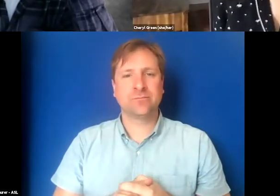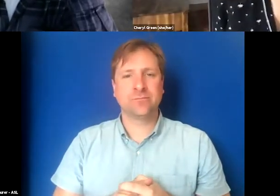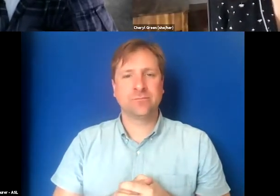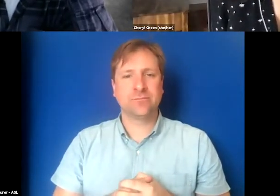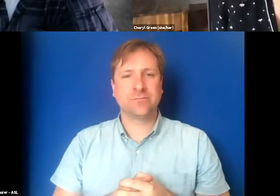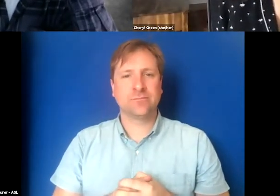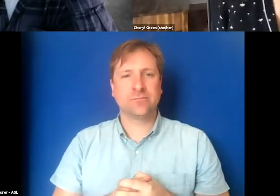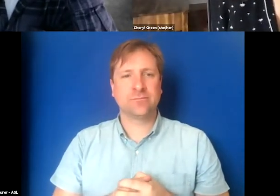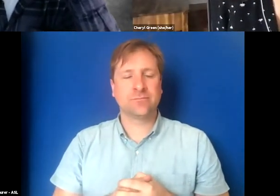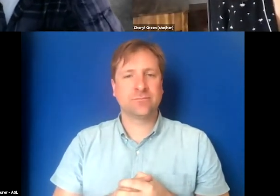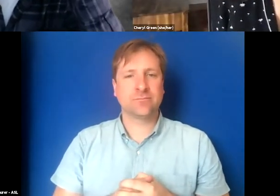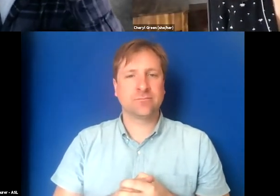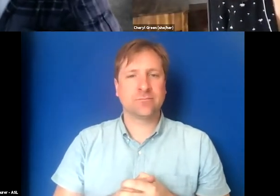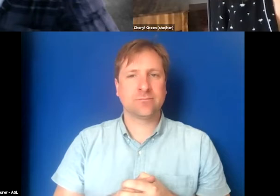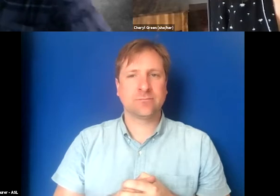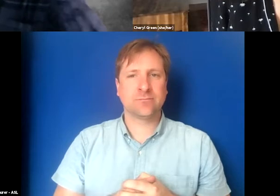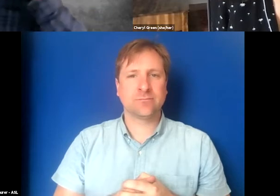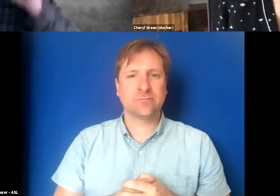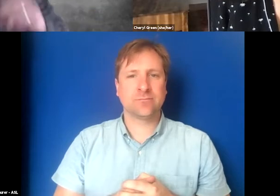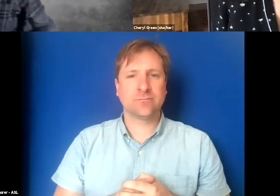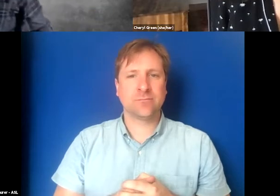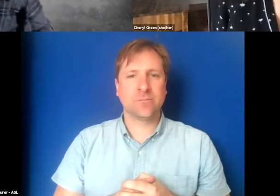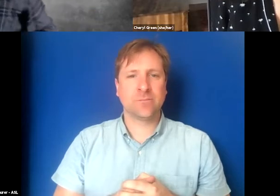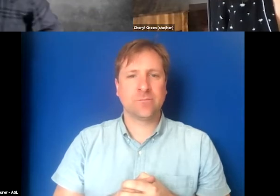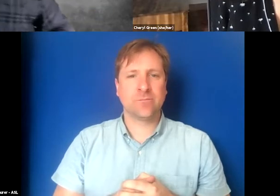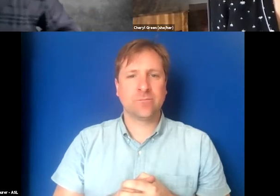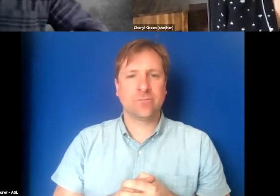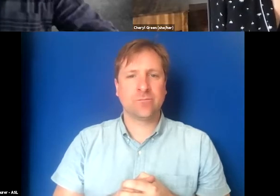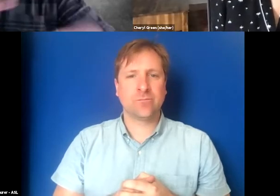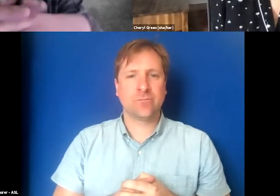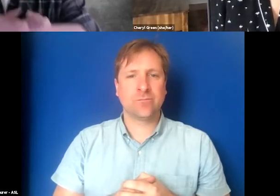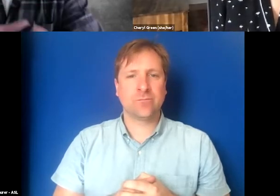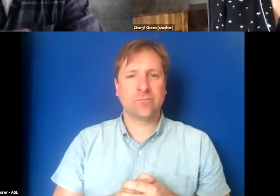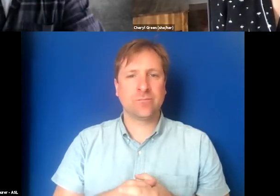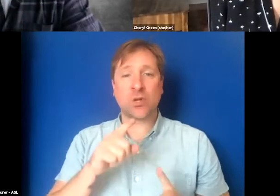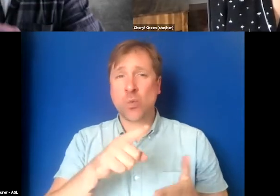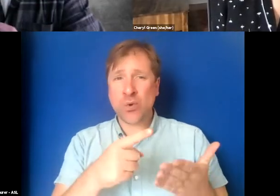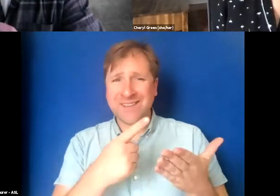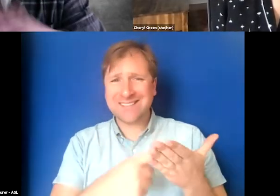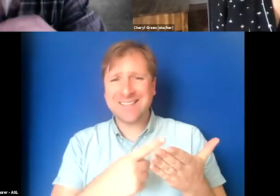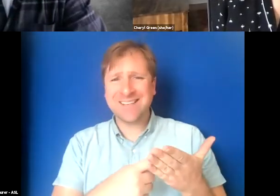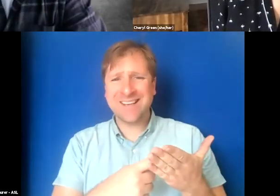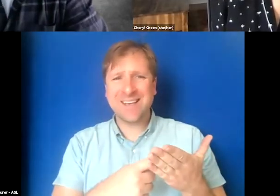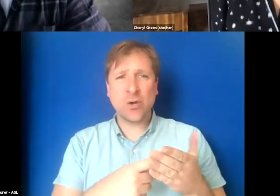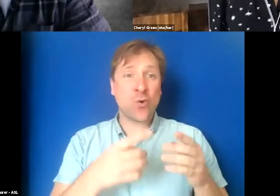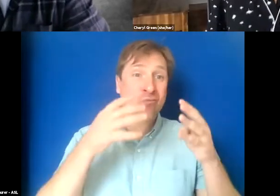(faint whisper) What were we talking about? Well, so you were talking about crying.